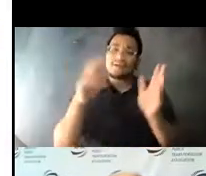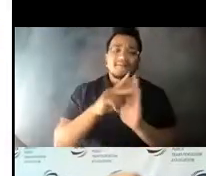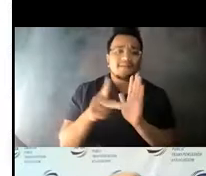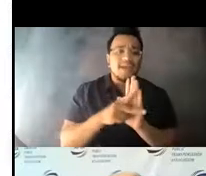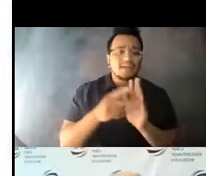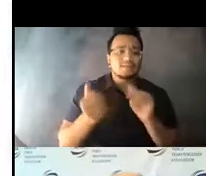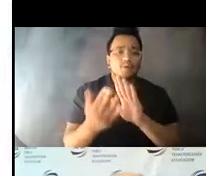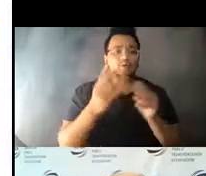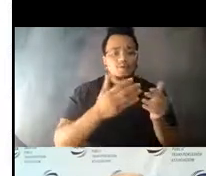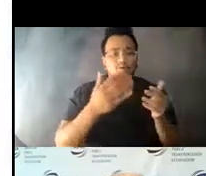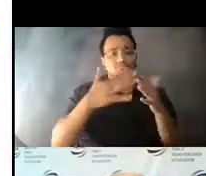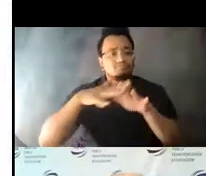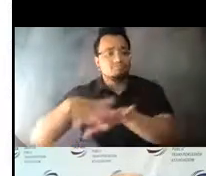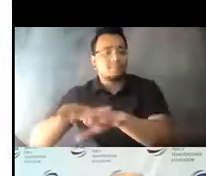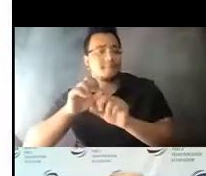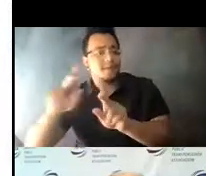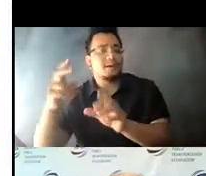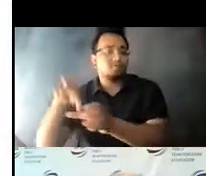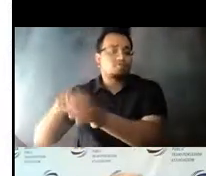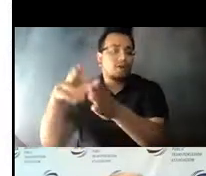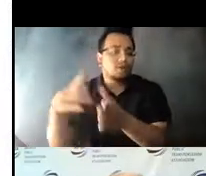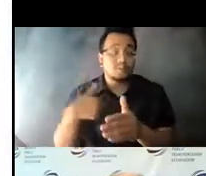riders, expecting a bump this fall, starting in